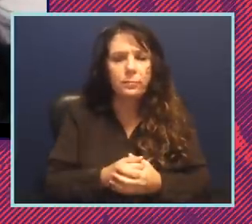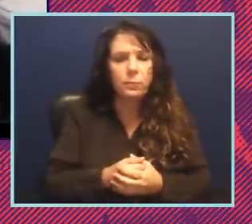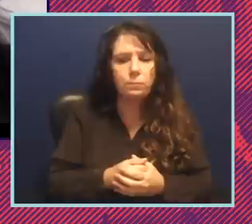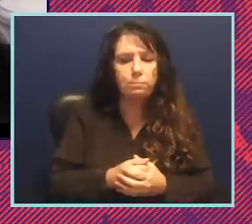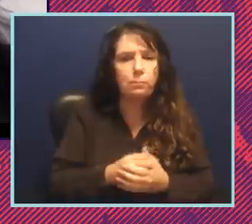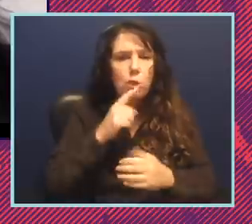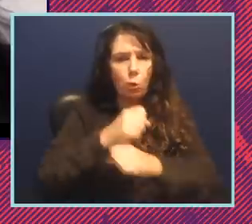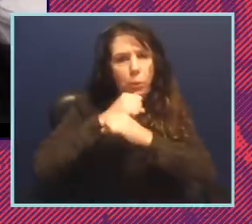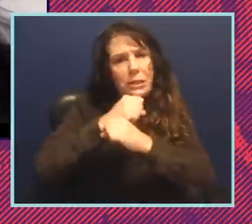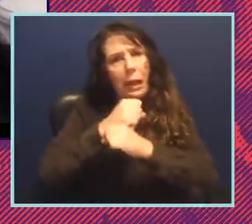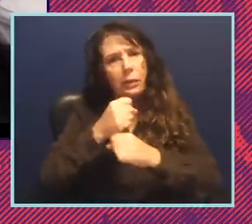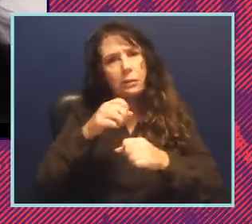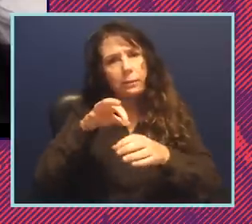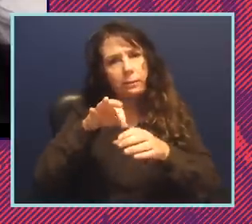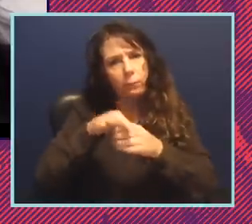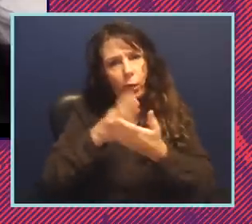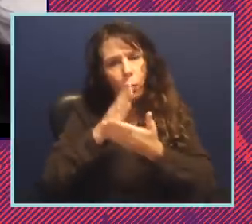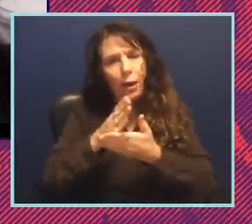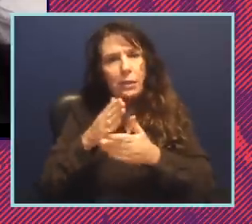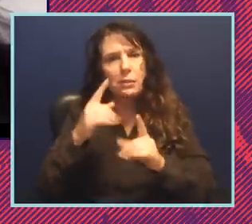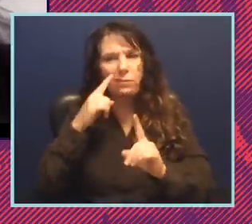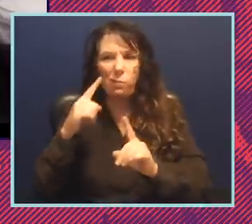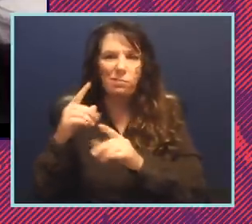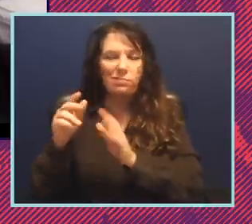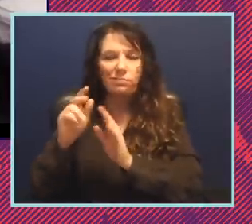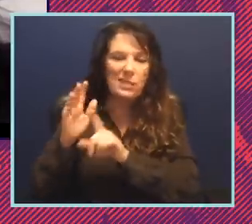for protecting the right to vote against oppressive policies and regulations.